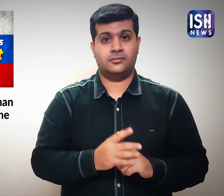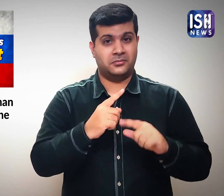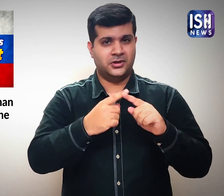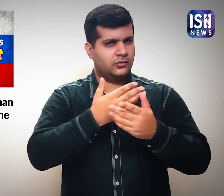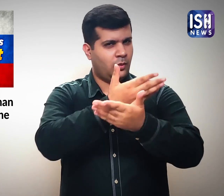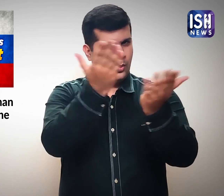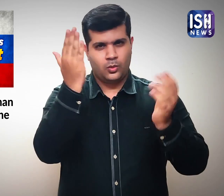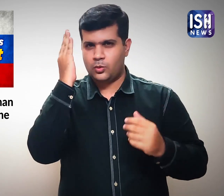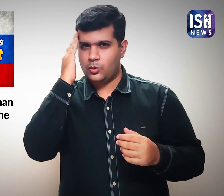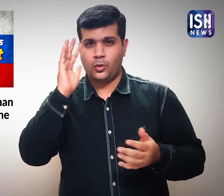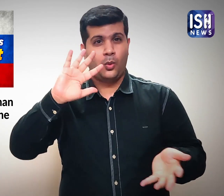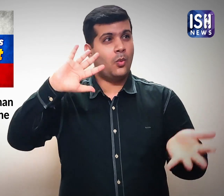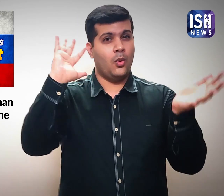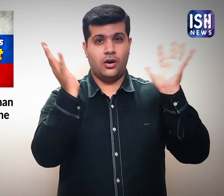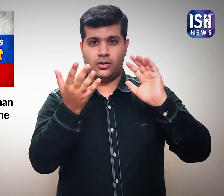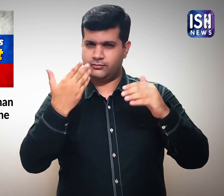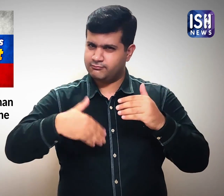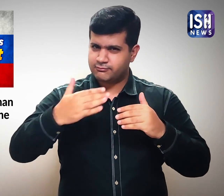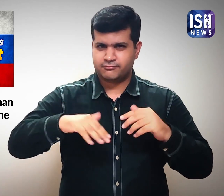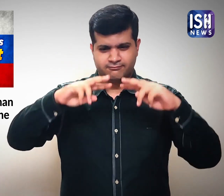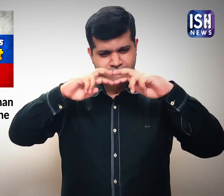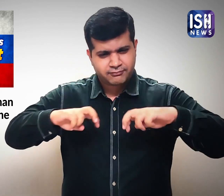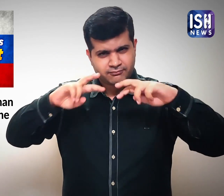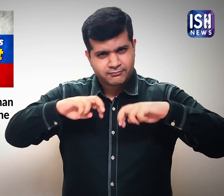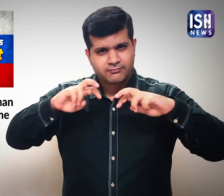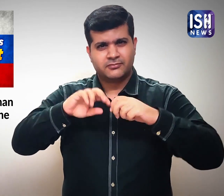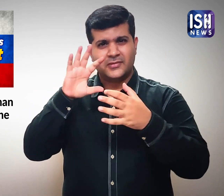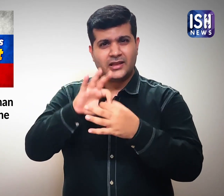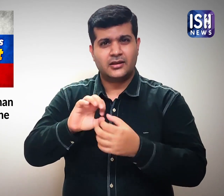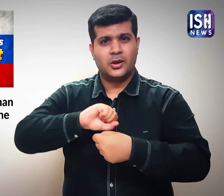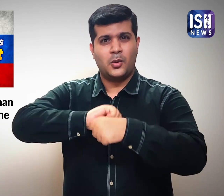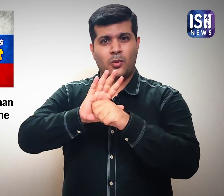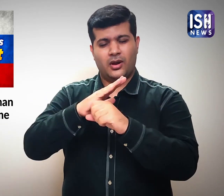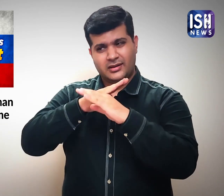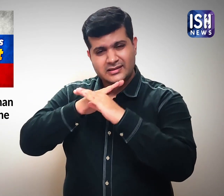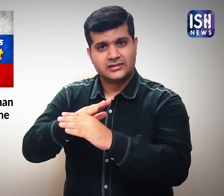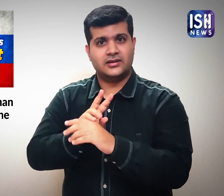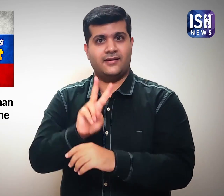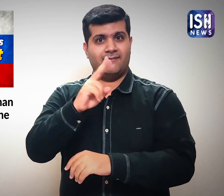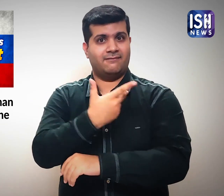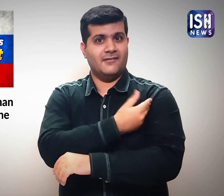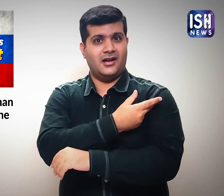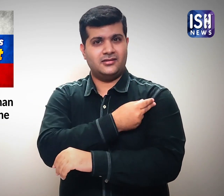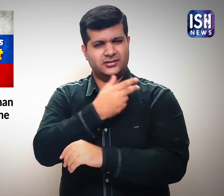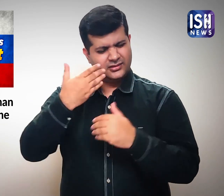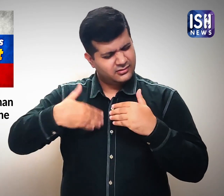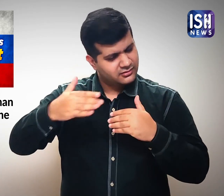You are all aware that there are many countries in the world that are researching a vaccine for COVID-19.